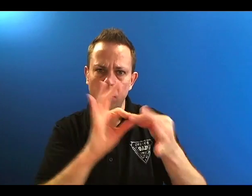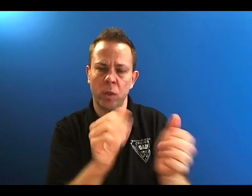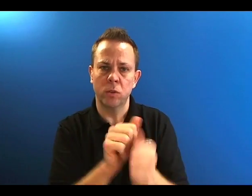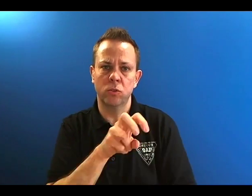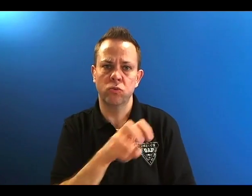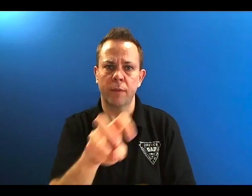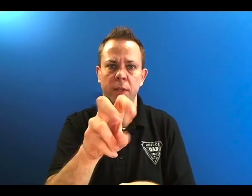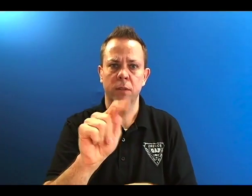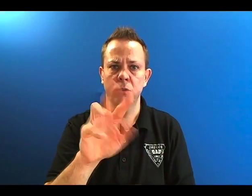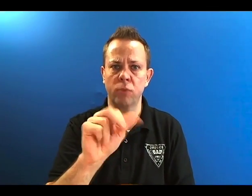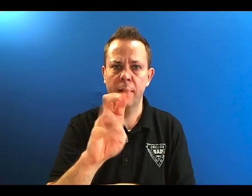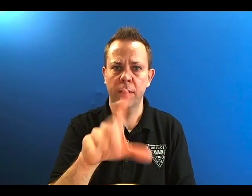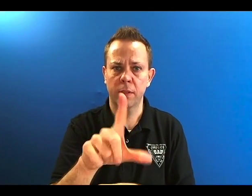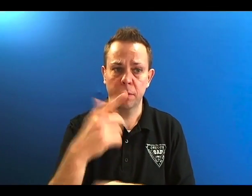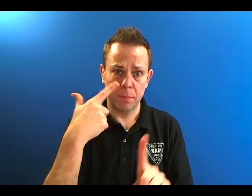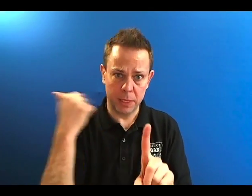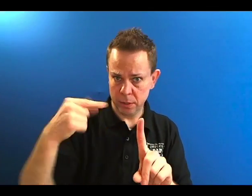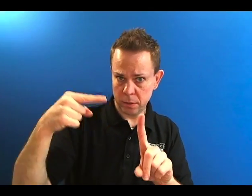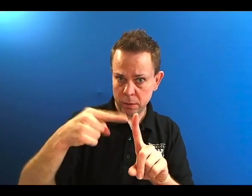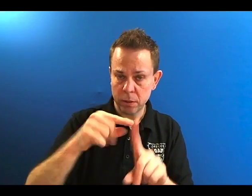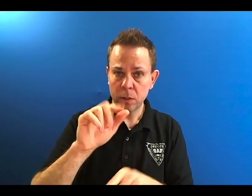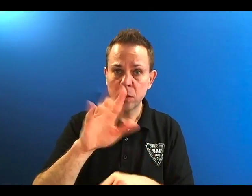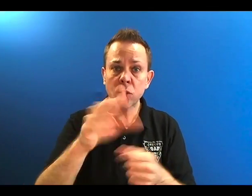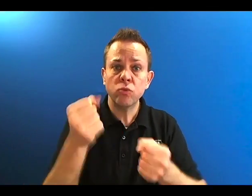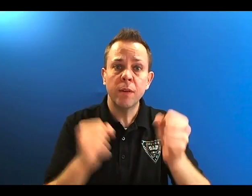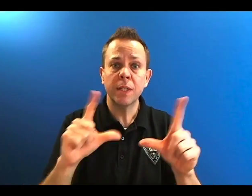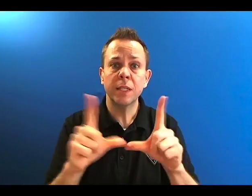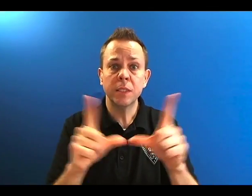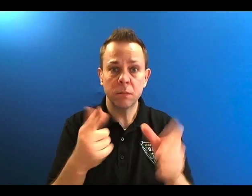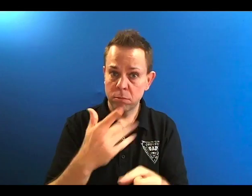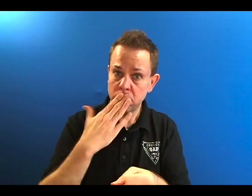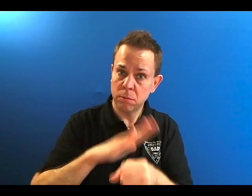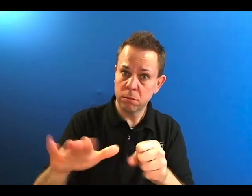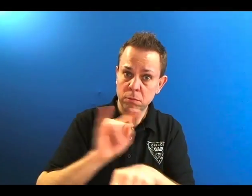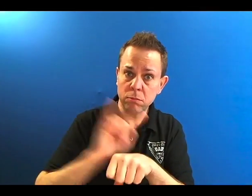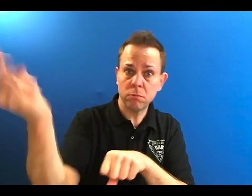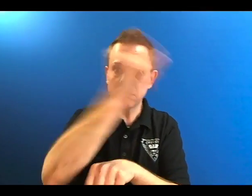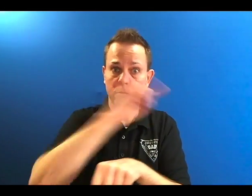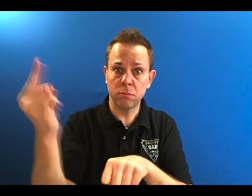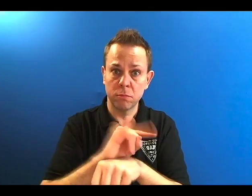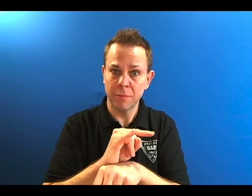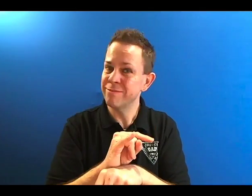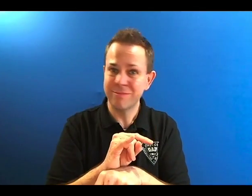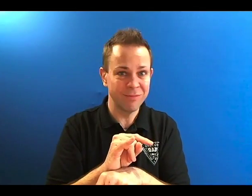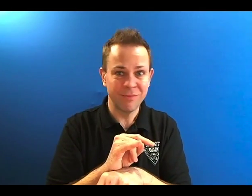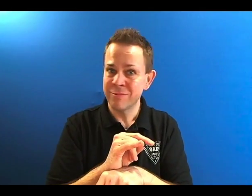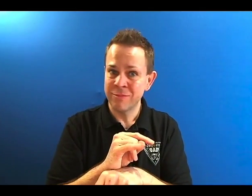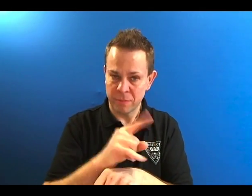and aware of the traveling requirement. Oregon’s driver license may not be sufficient to fly in or out of Oregon to another state.